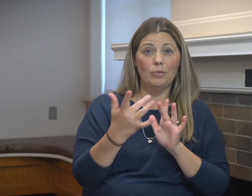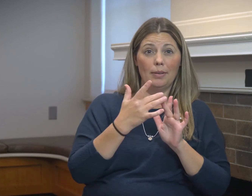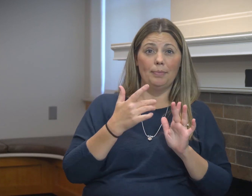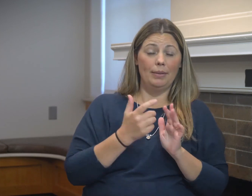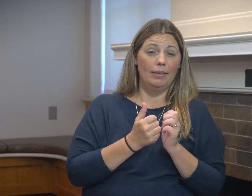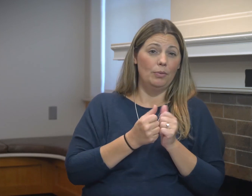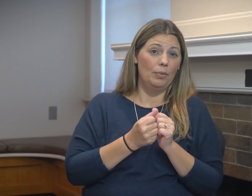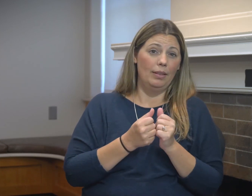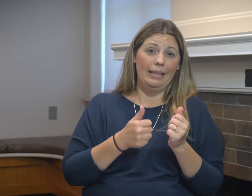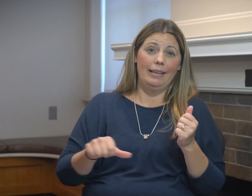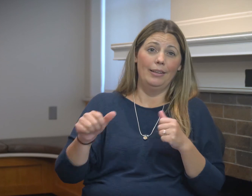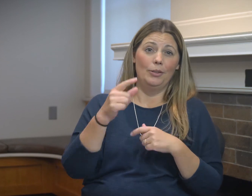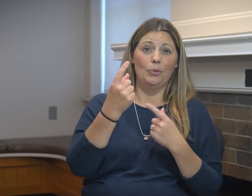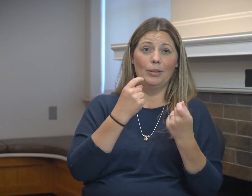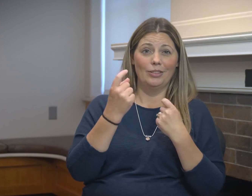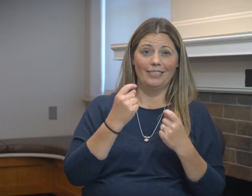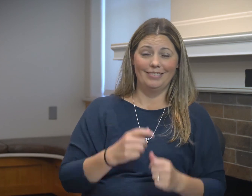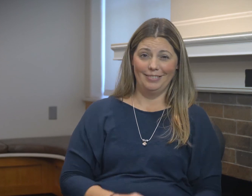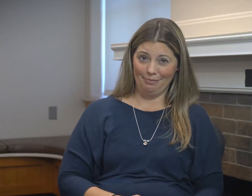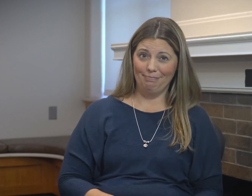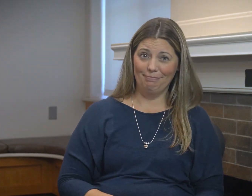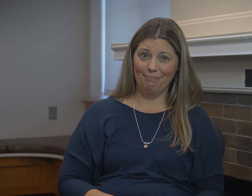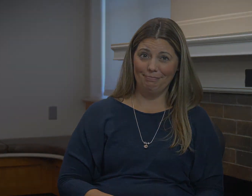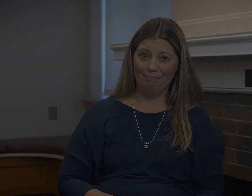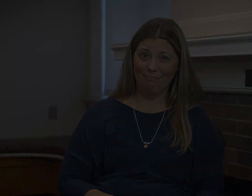Please make sure that you reach out and contact me with any questions.